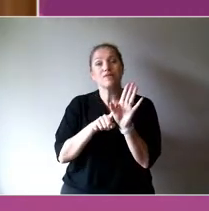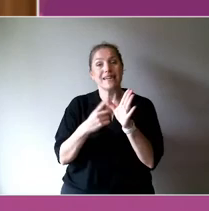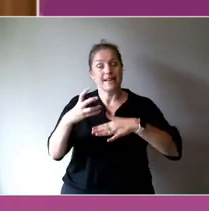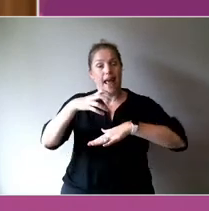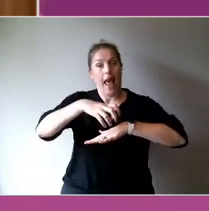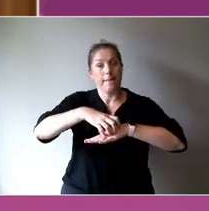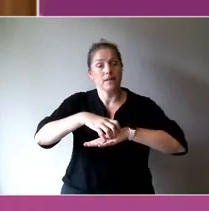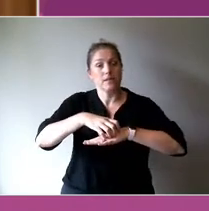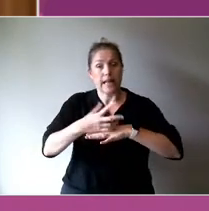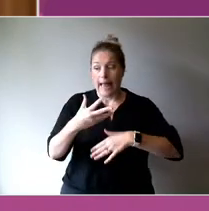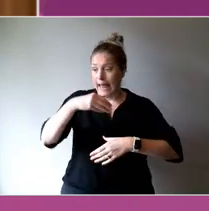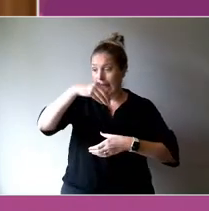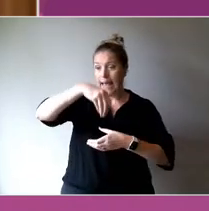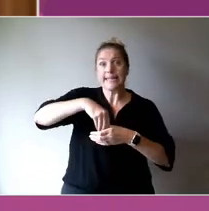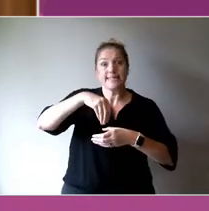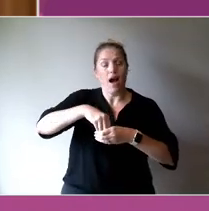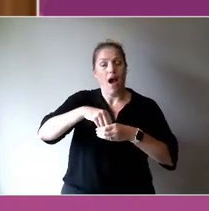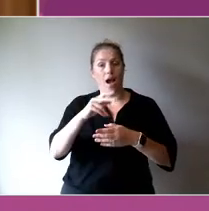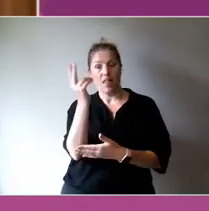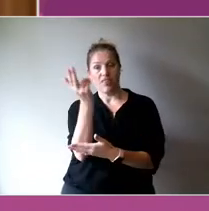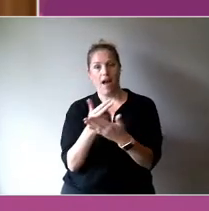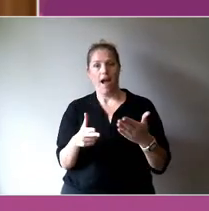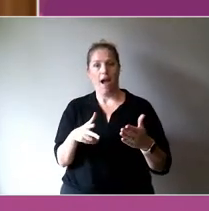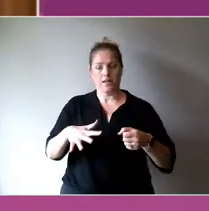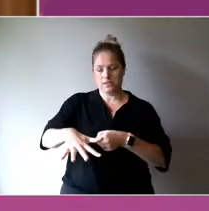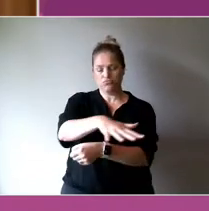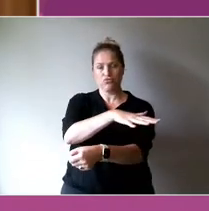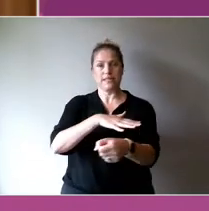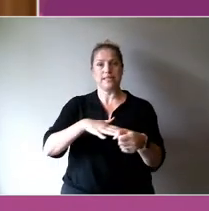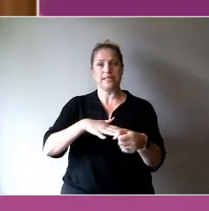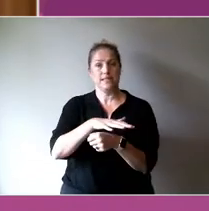the very few in the world to be located.